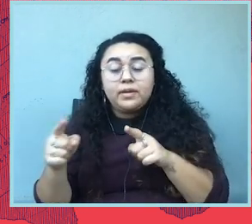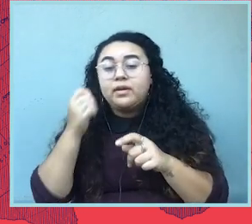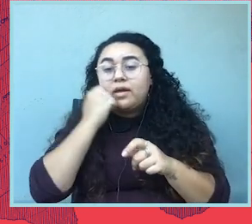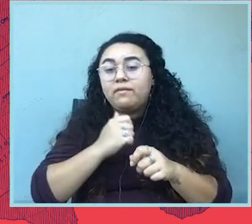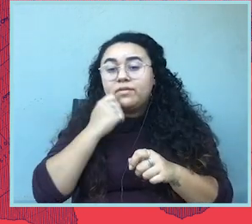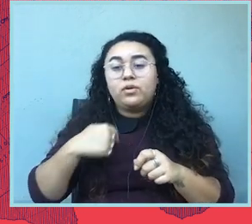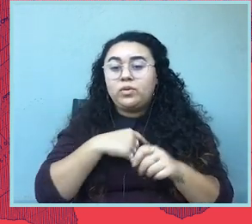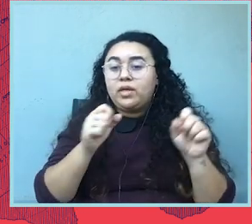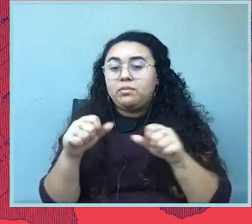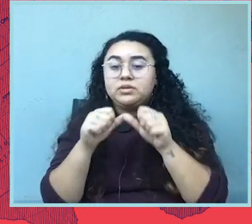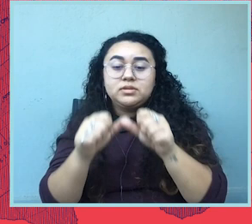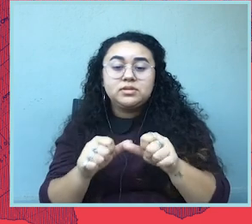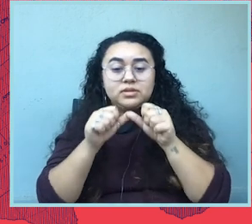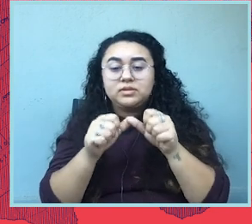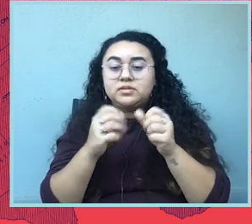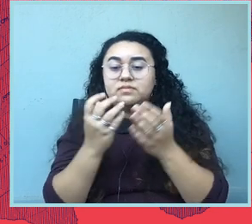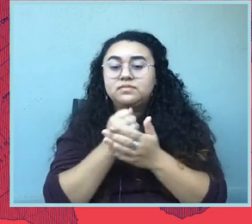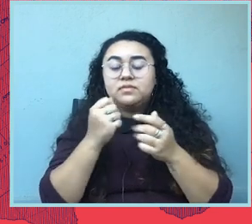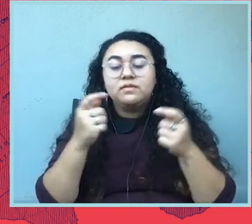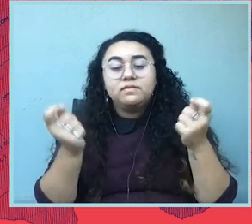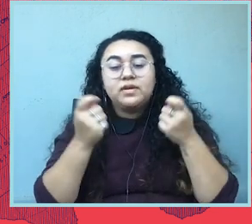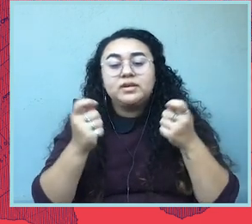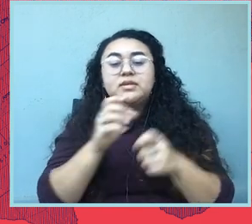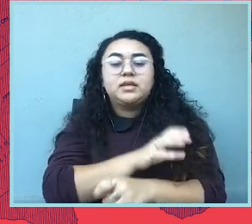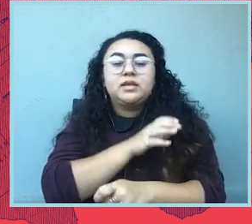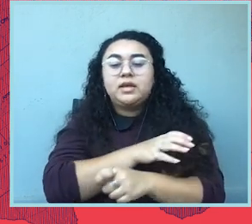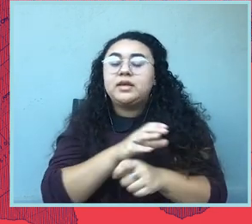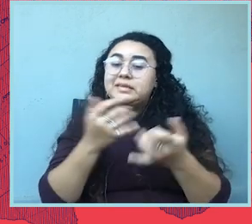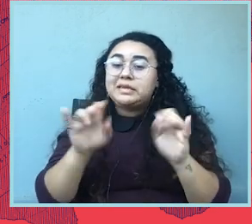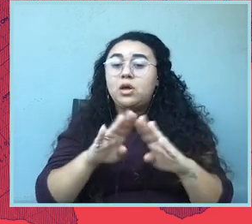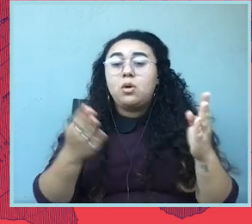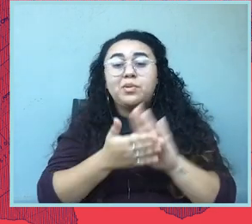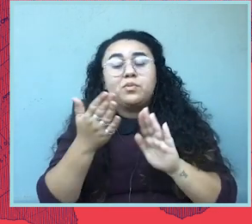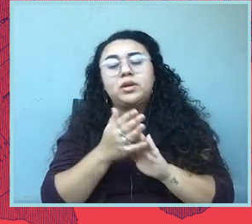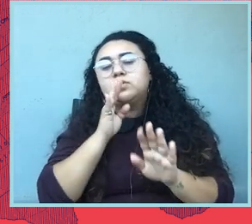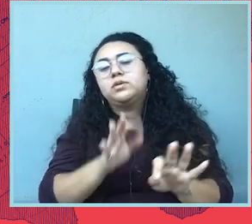to maintain these victories, keep clinic doors open, it is critical for the people who need the care.